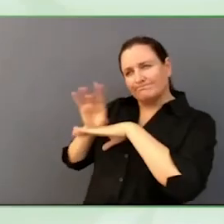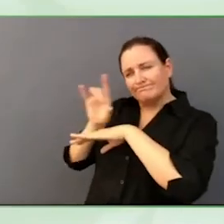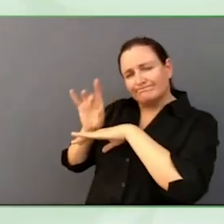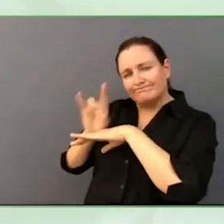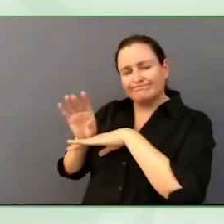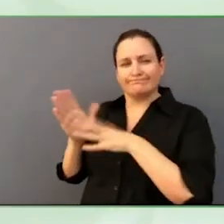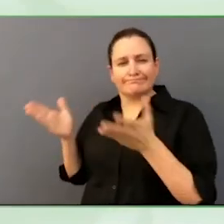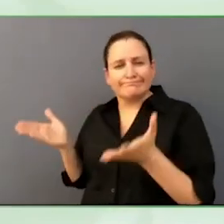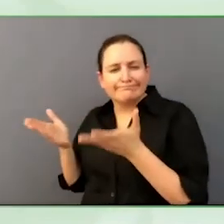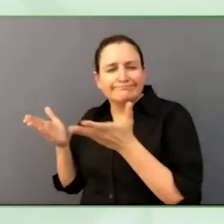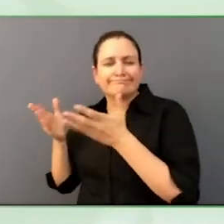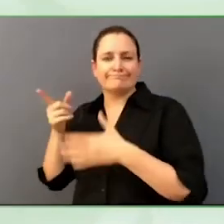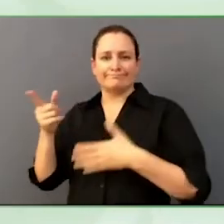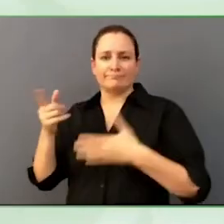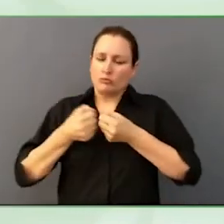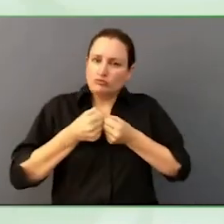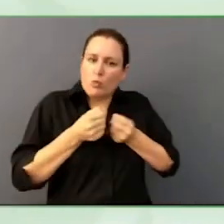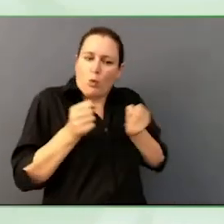inclusion practices are taken into account.